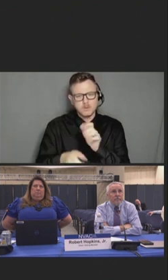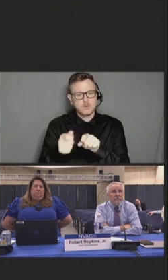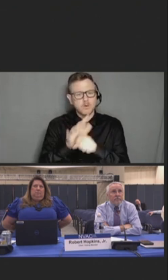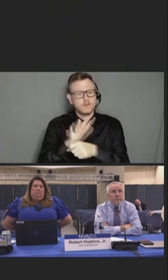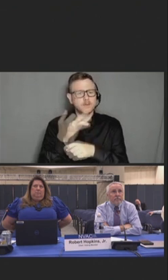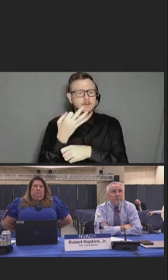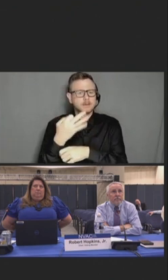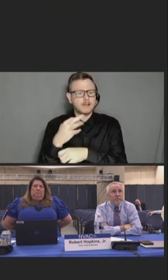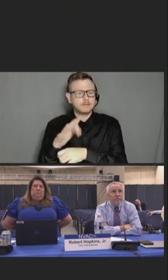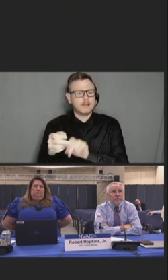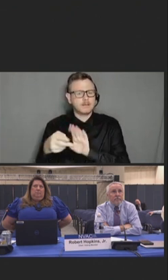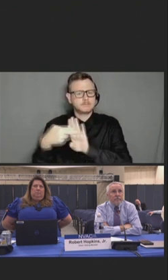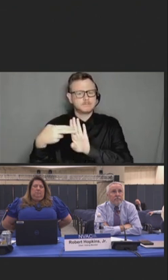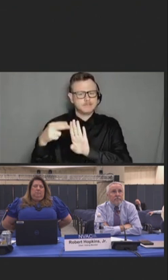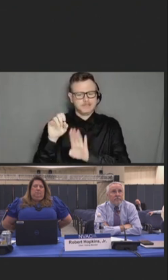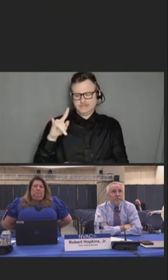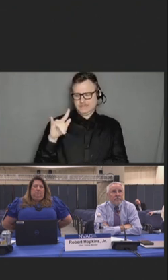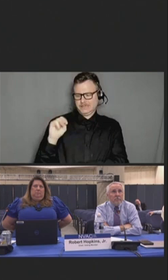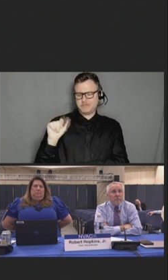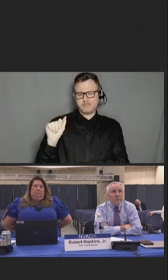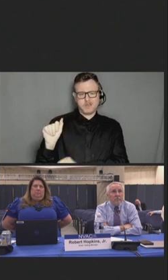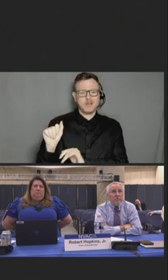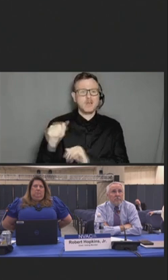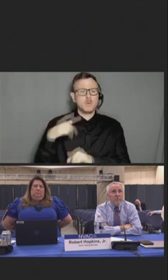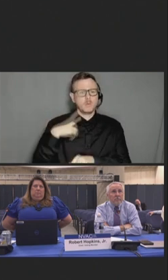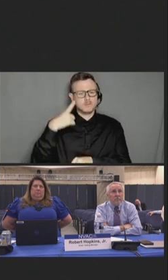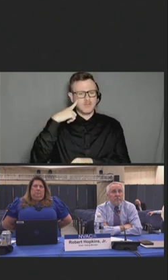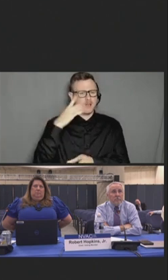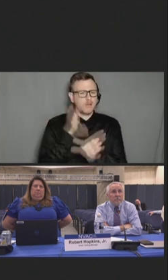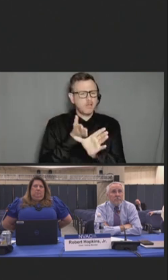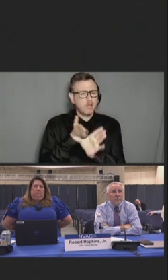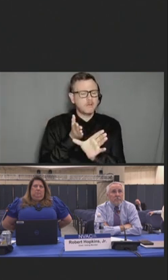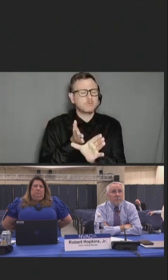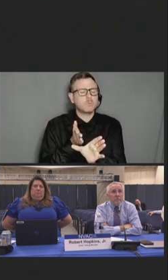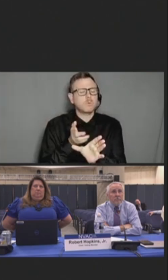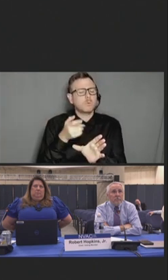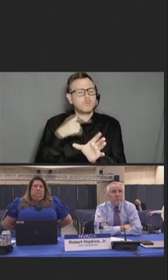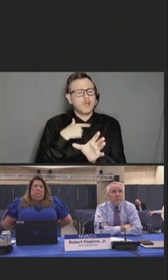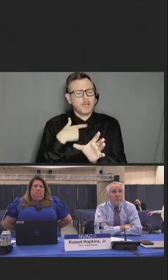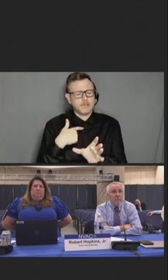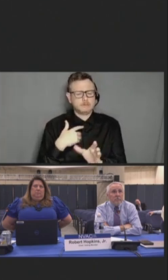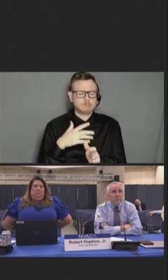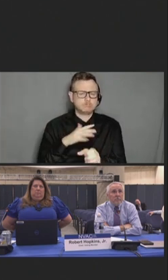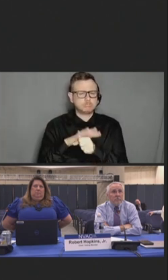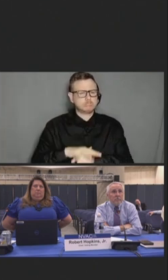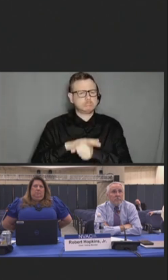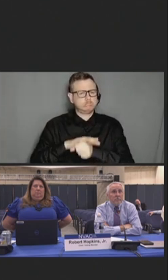psychological distress, including the degree to which stigma experienced during the pandemic